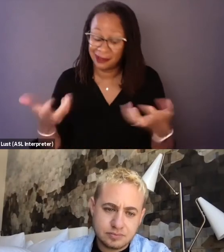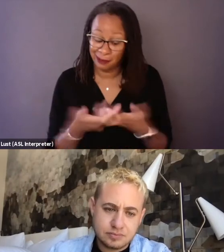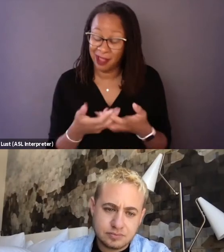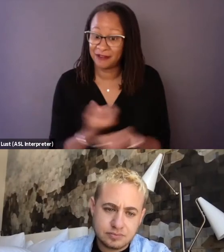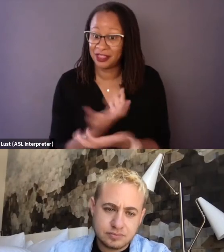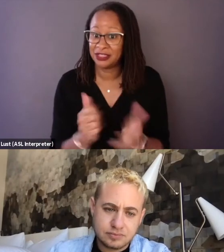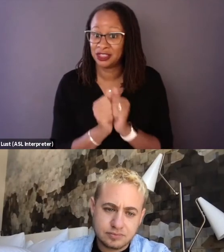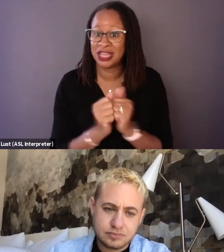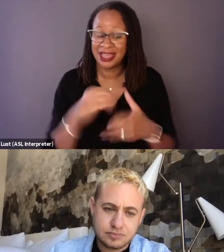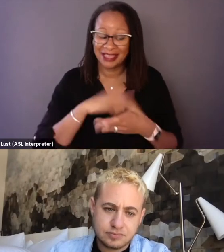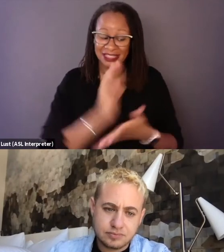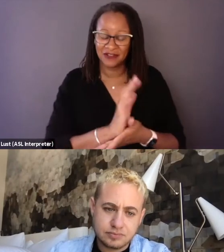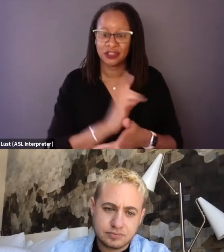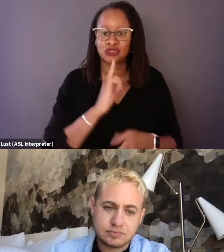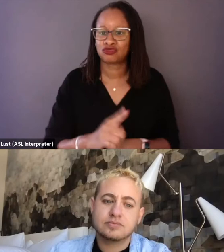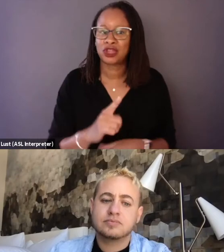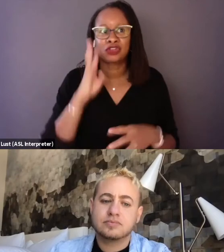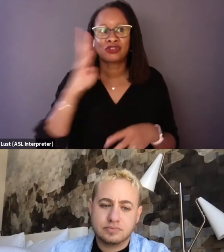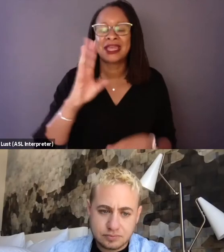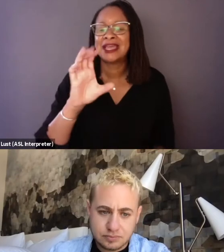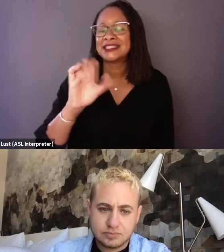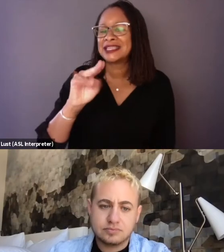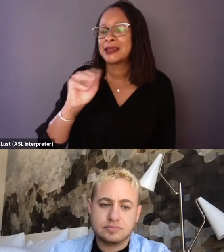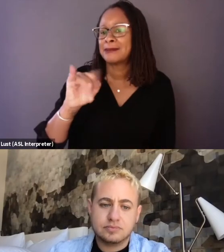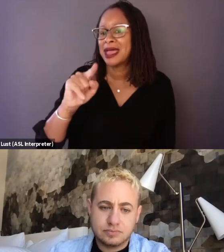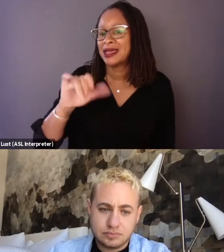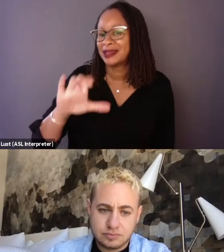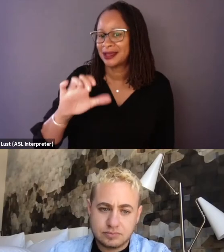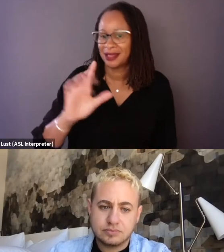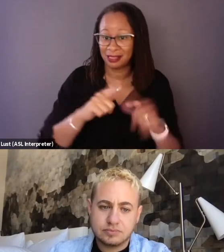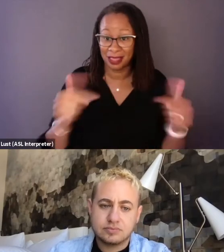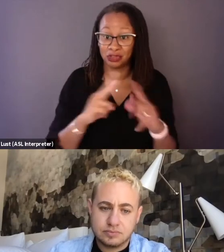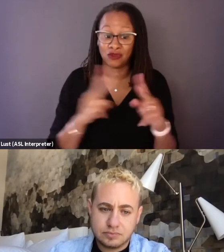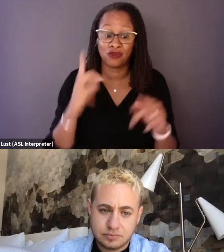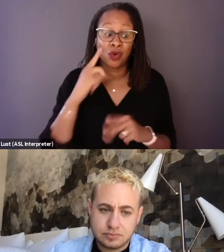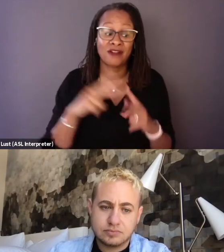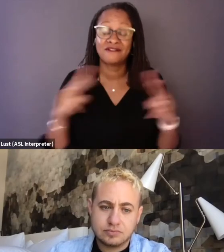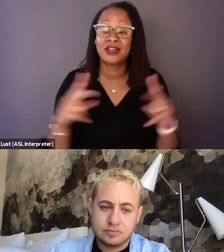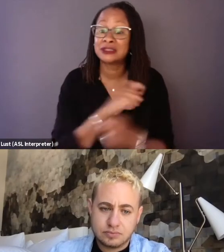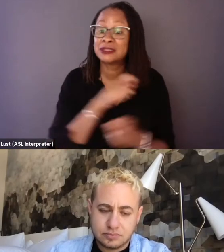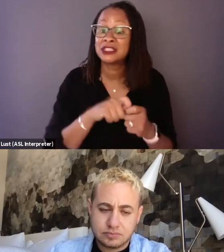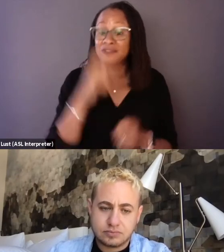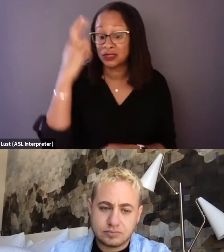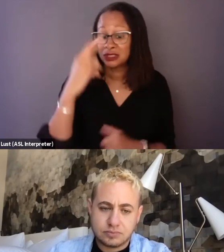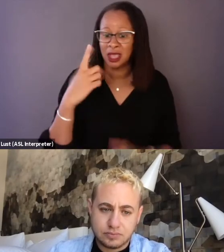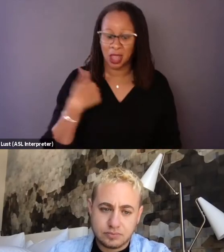to create a really cinematic language, right? For a very specific reason because we have particularly in America,